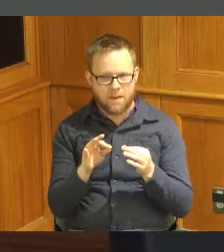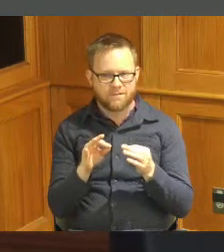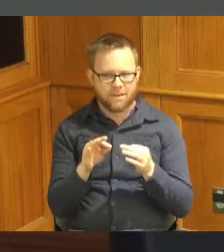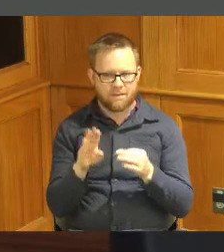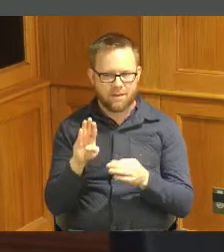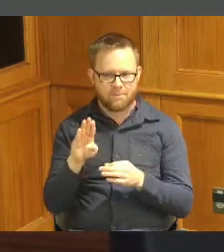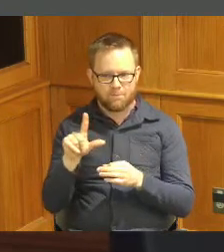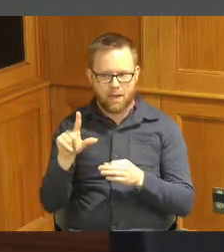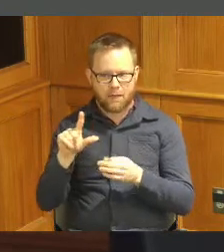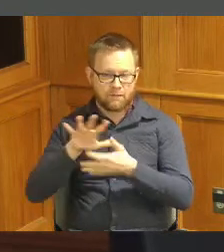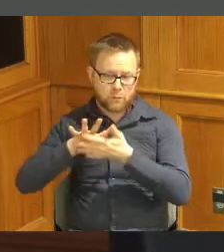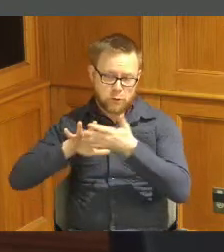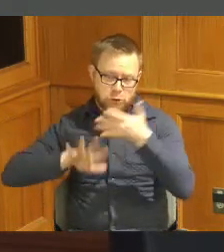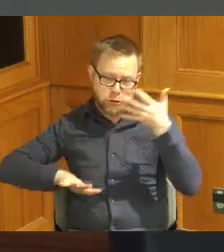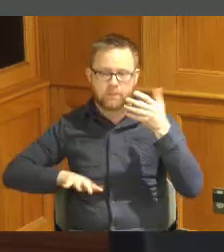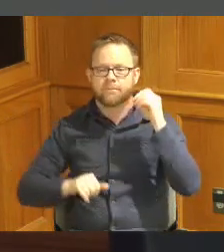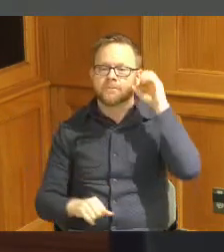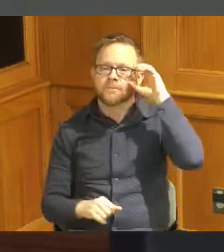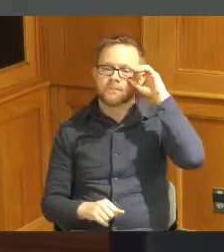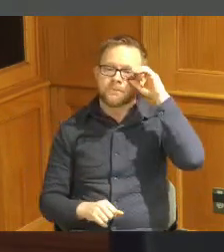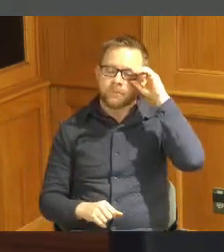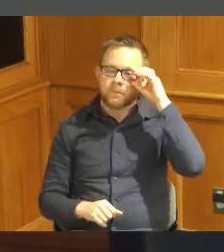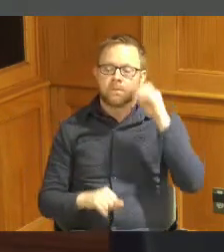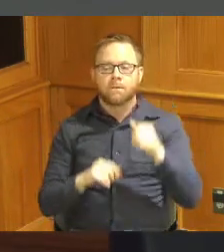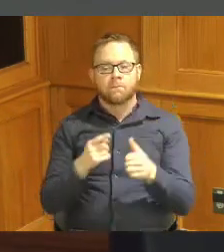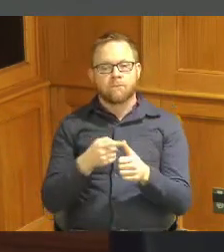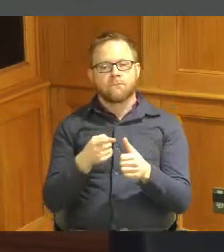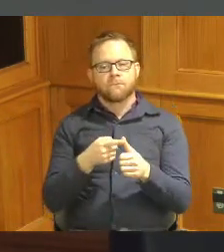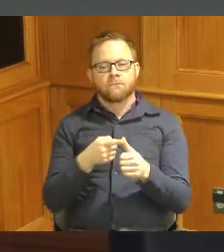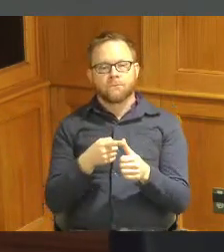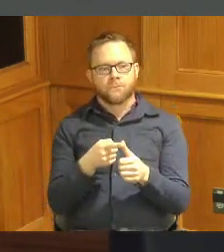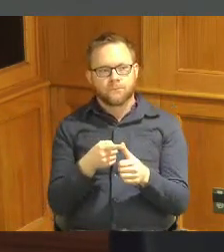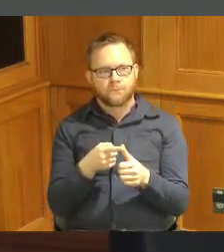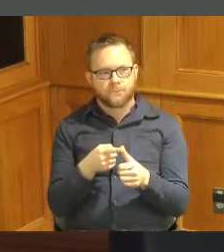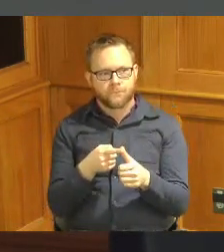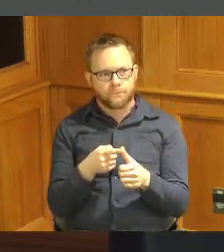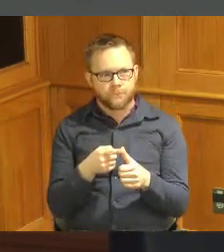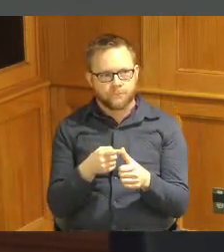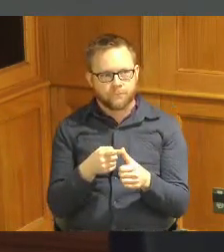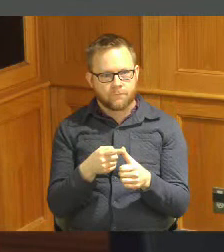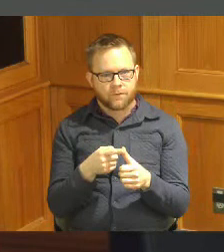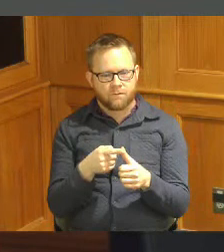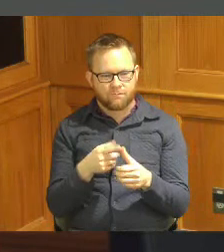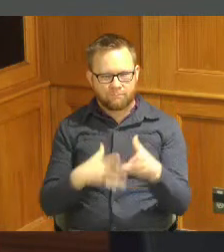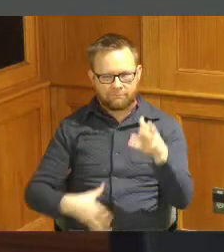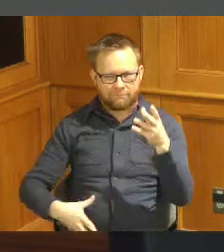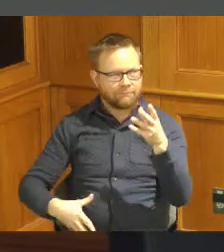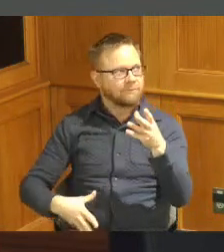of by leaves for you Commissioners first of all just tacking on to the conversation on Earth Day